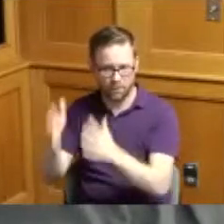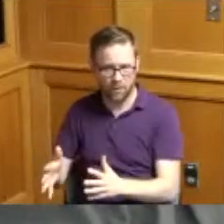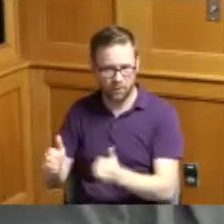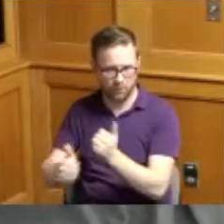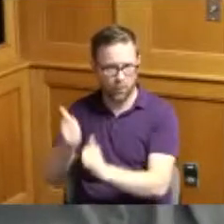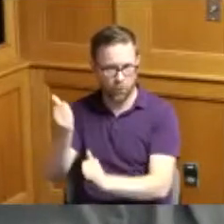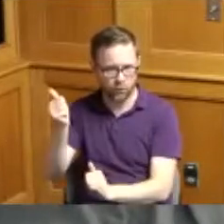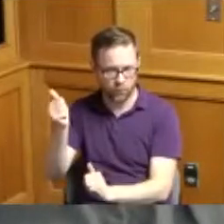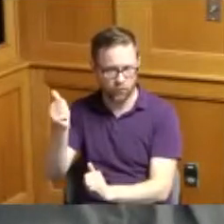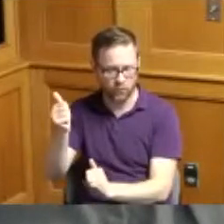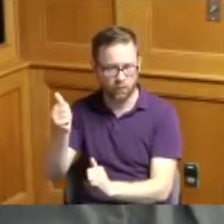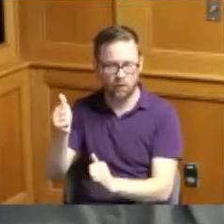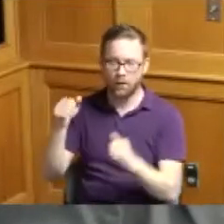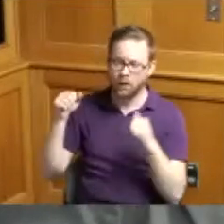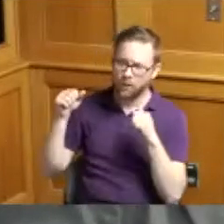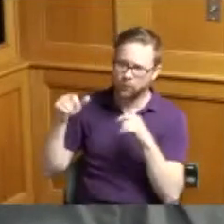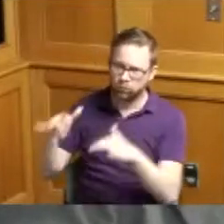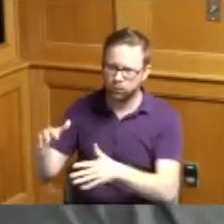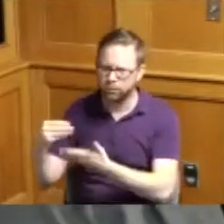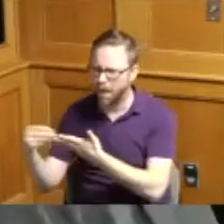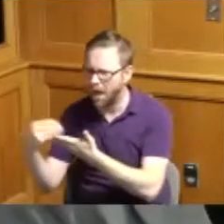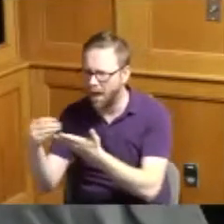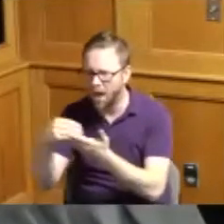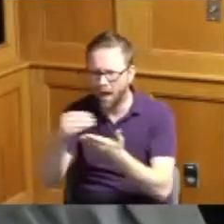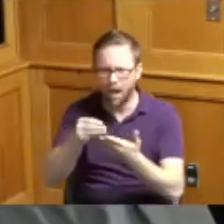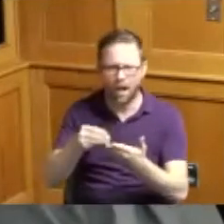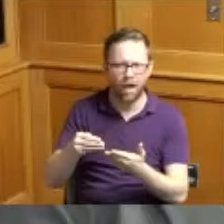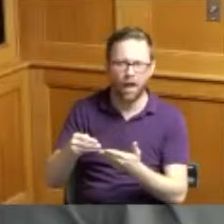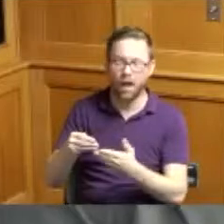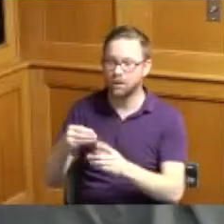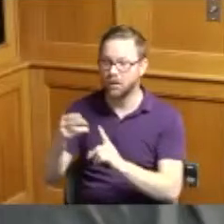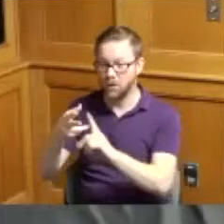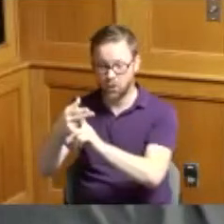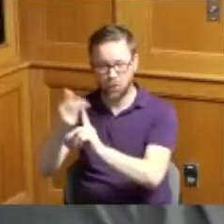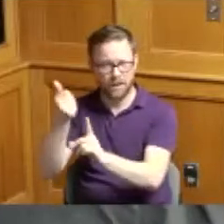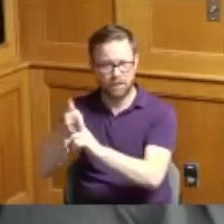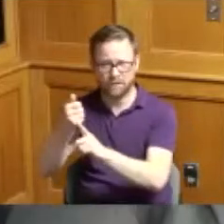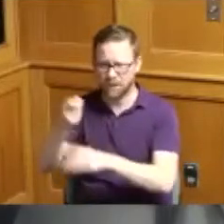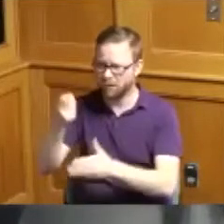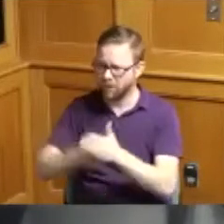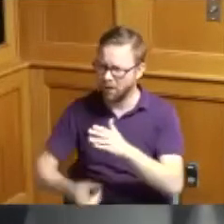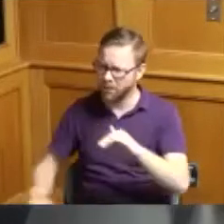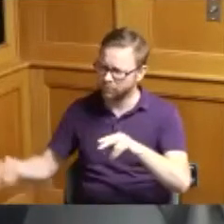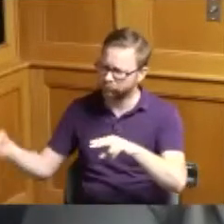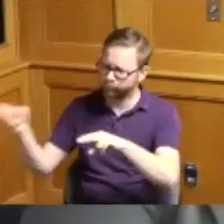they come in and they buy hotels at the highest costs than any other event so